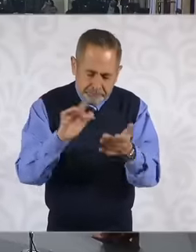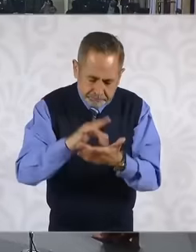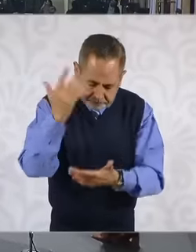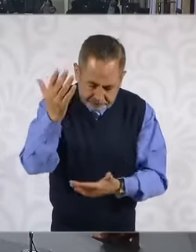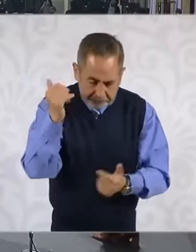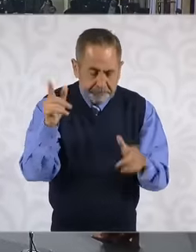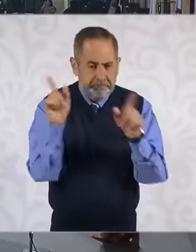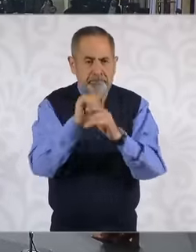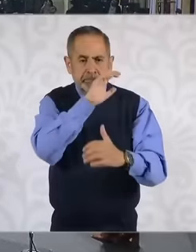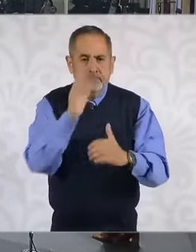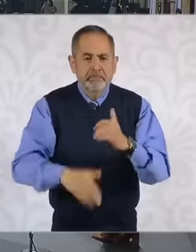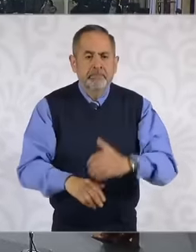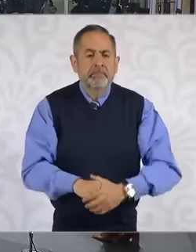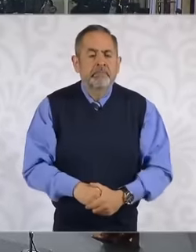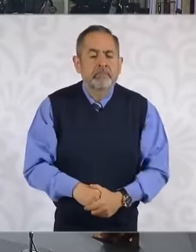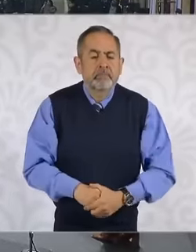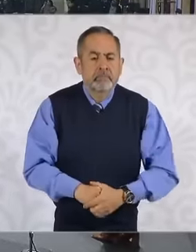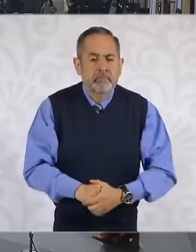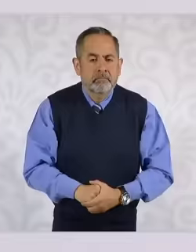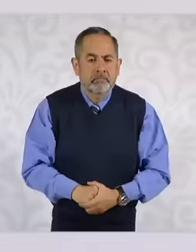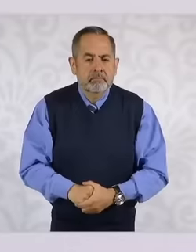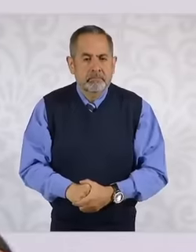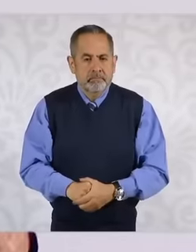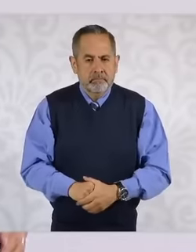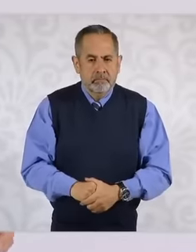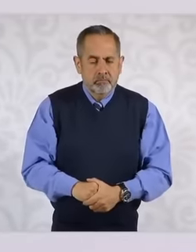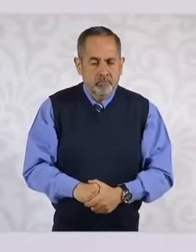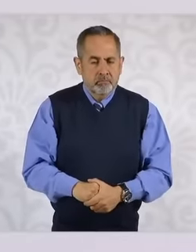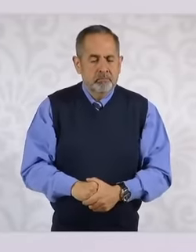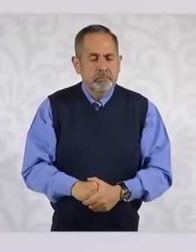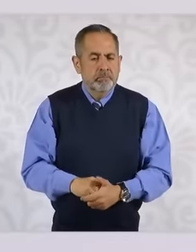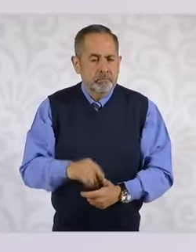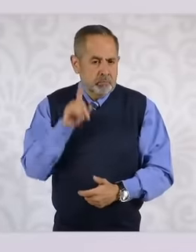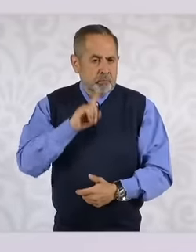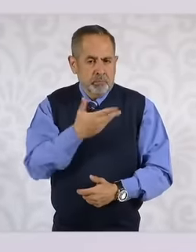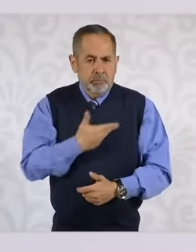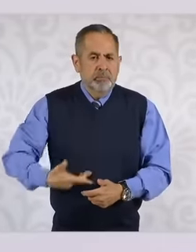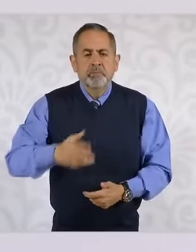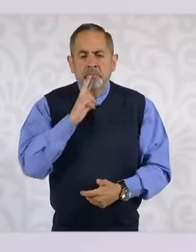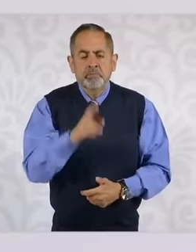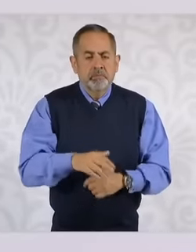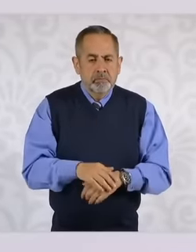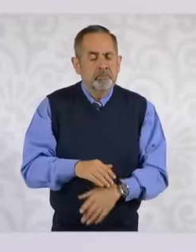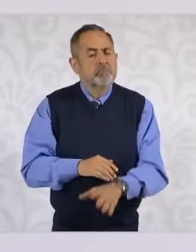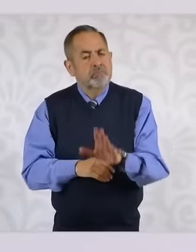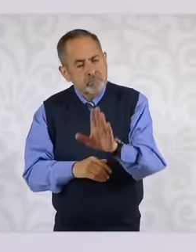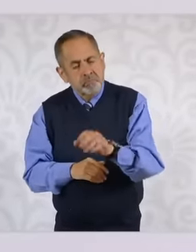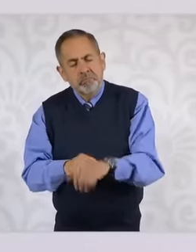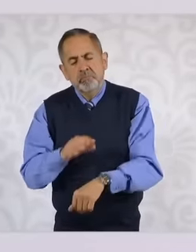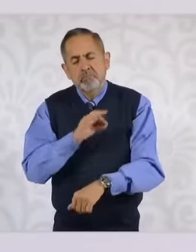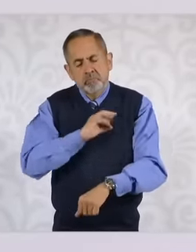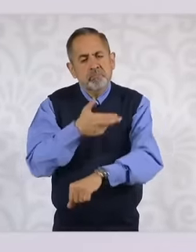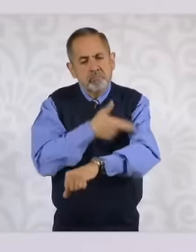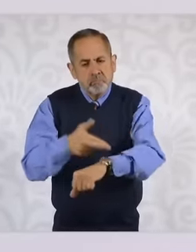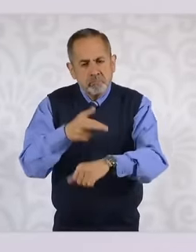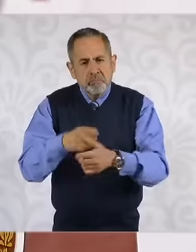Thank you, you can take action, that is, let's say not action as such but reporting a case